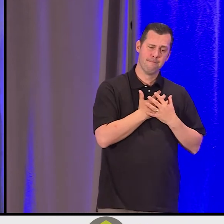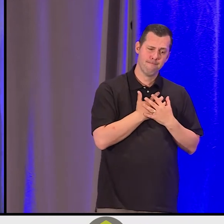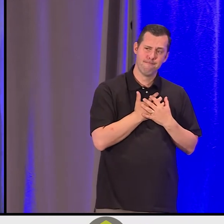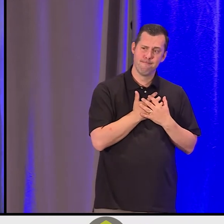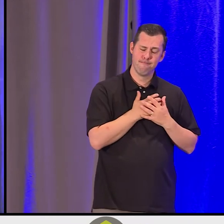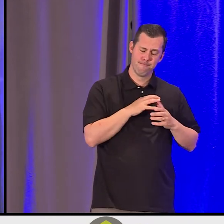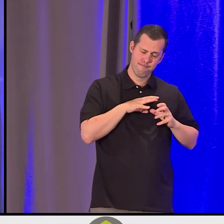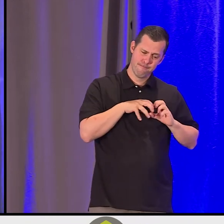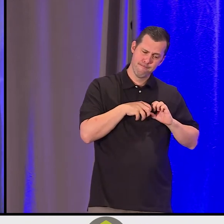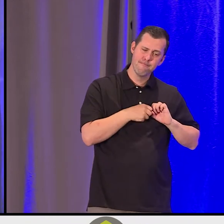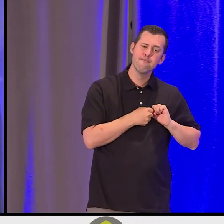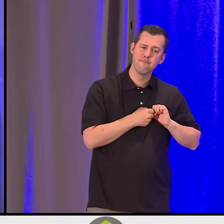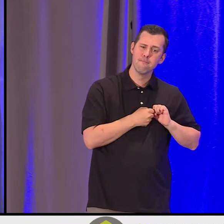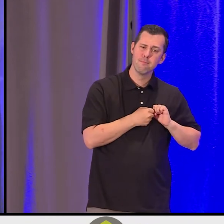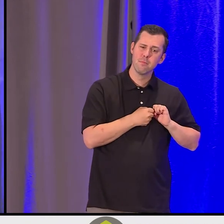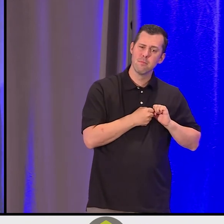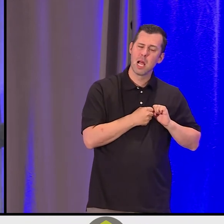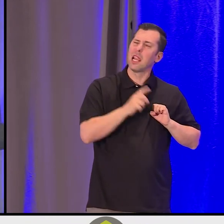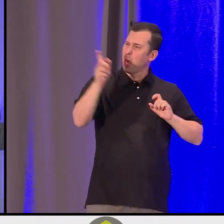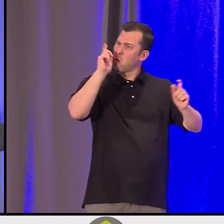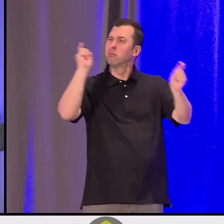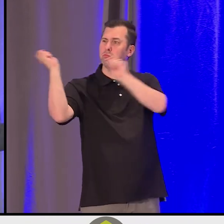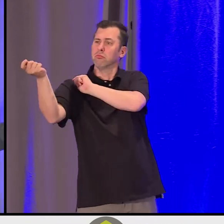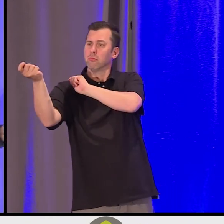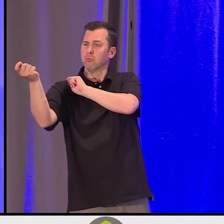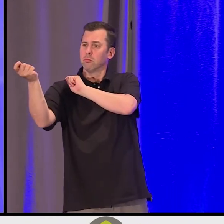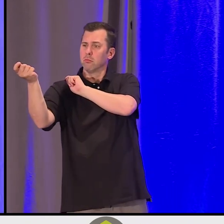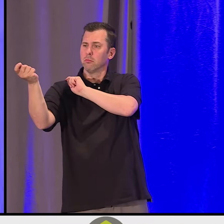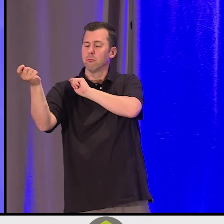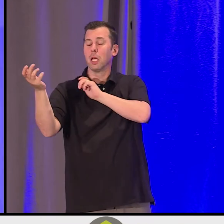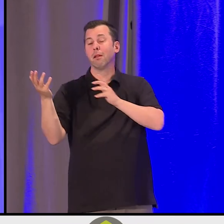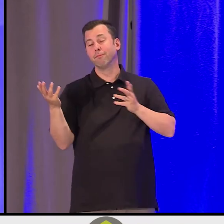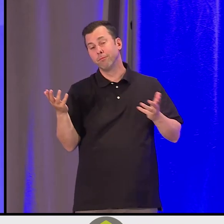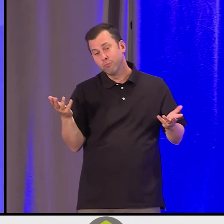and things will change. And we did make some -- some contributions.